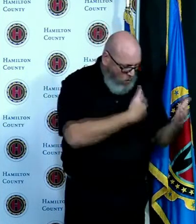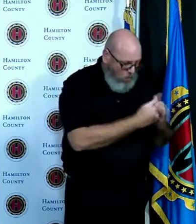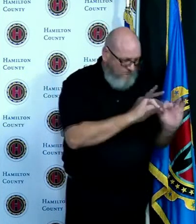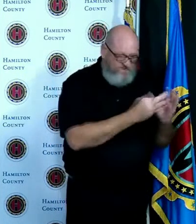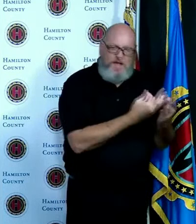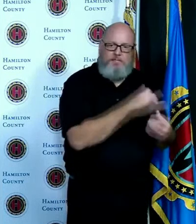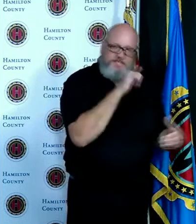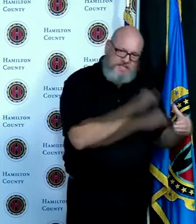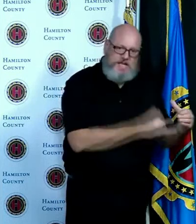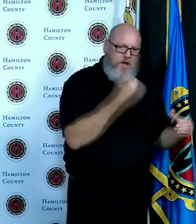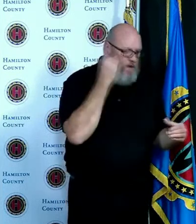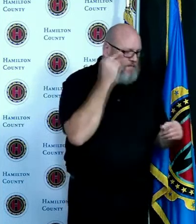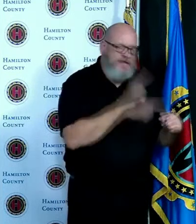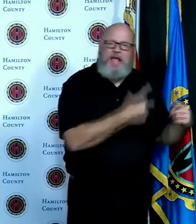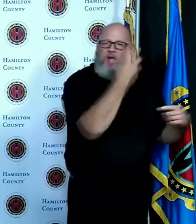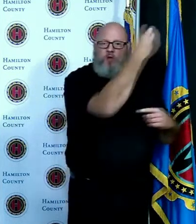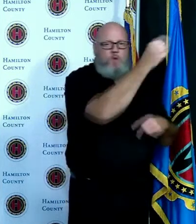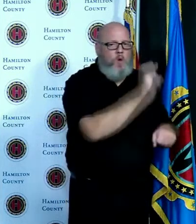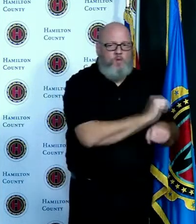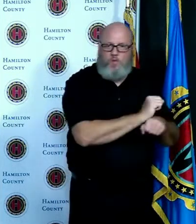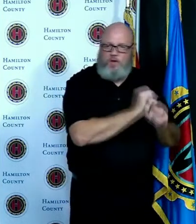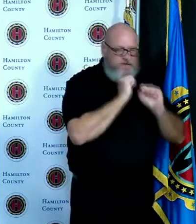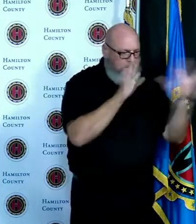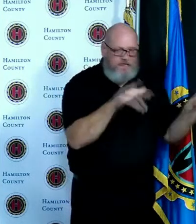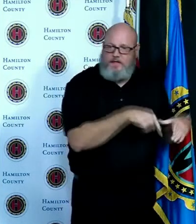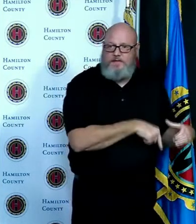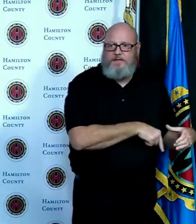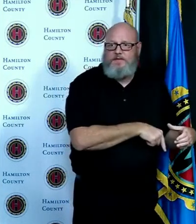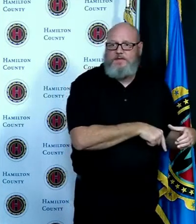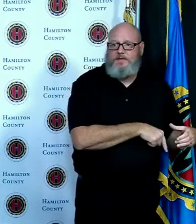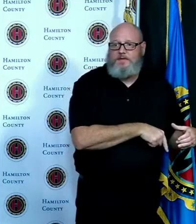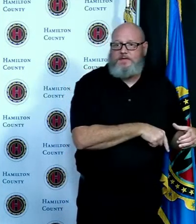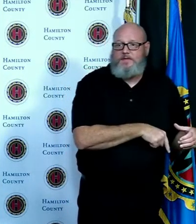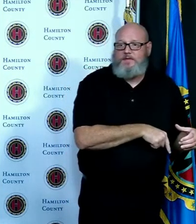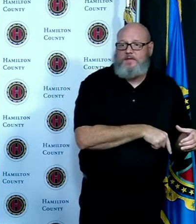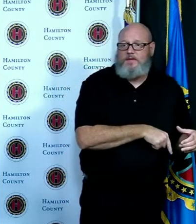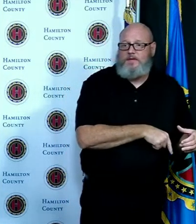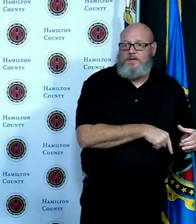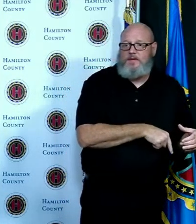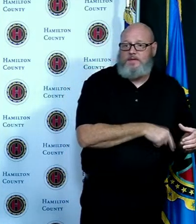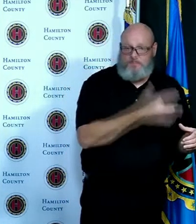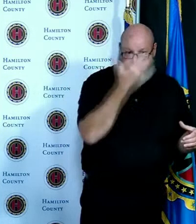this test on the next slide shows what happens then with her family if Mary comes back negative